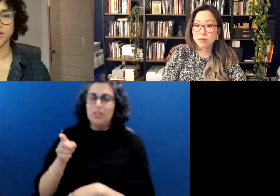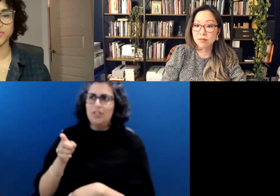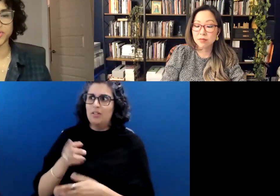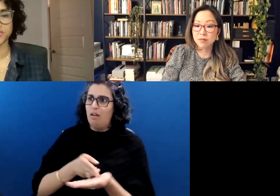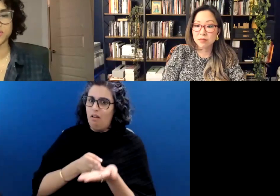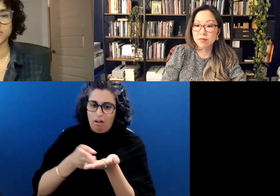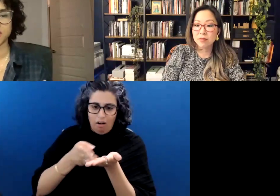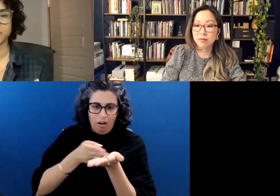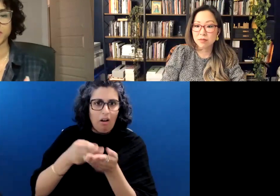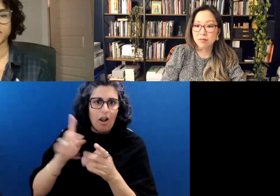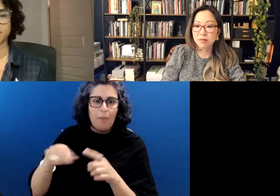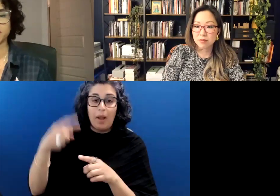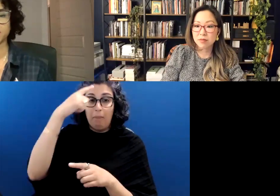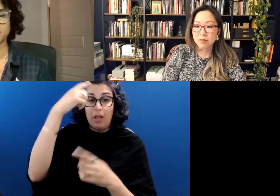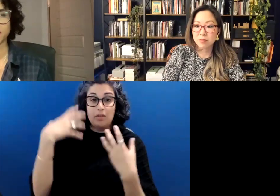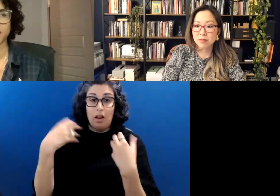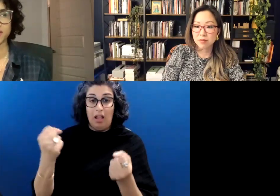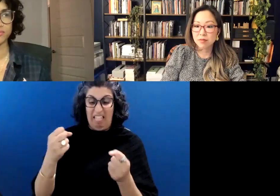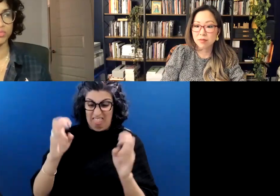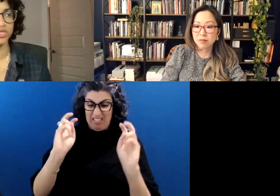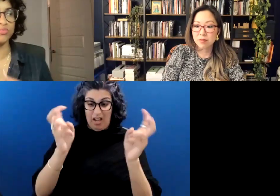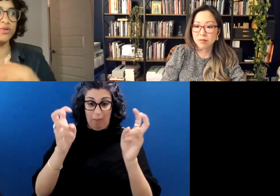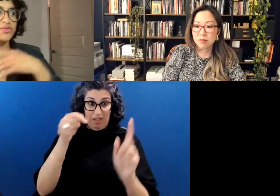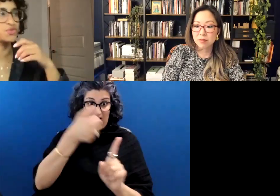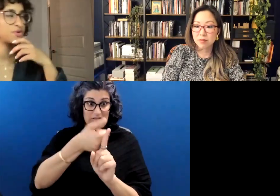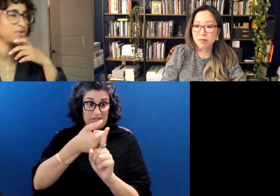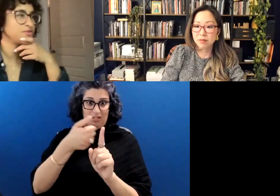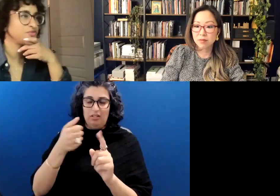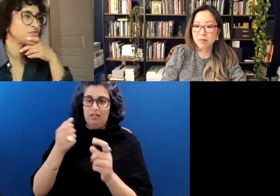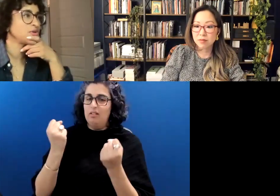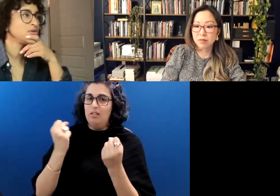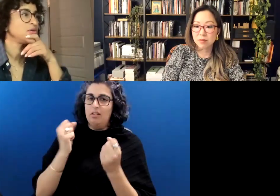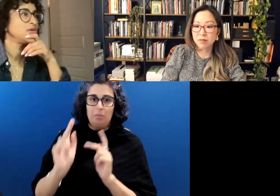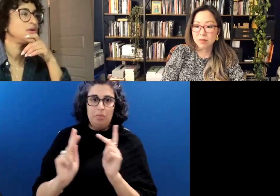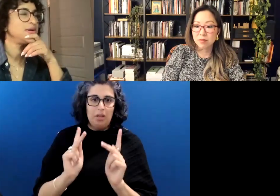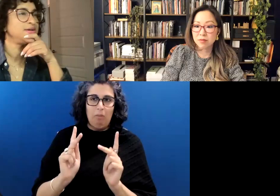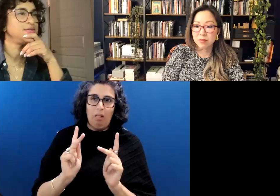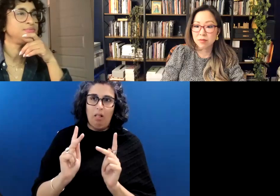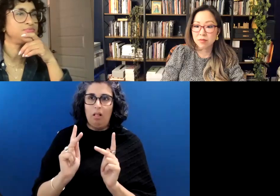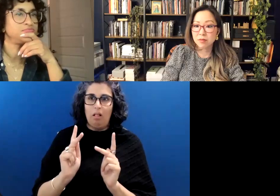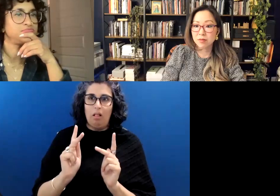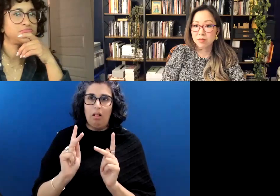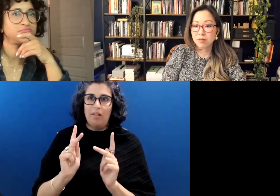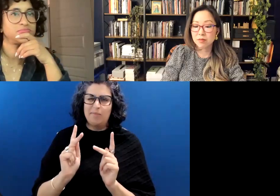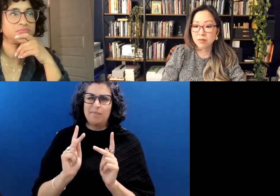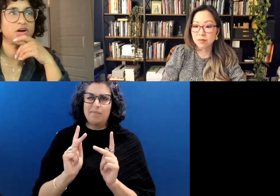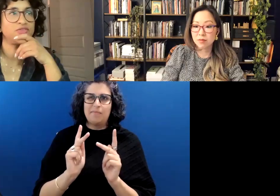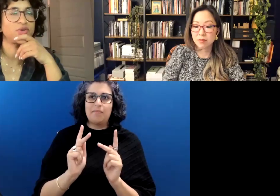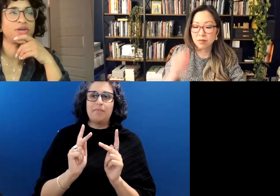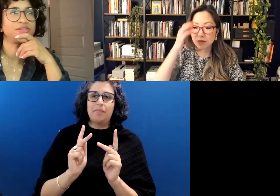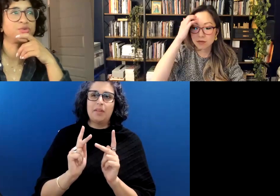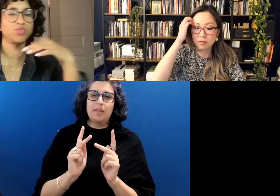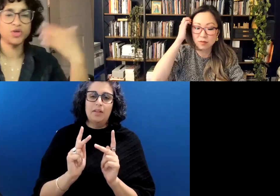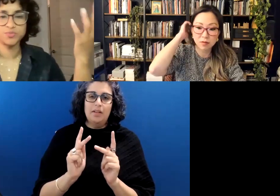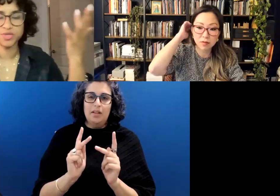health, which is this topic that I think that people are sort of afraid to broach.